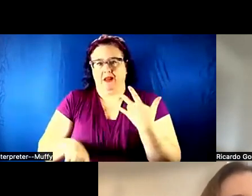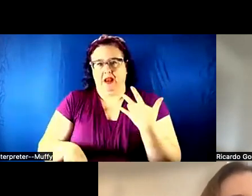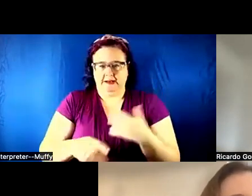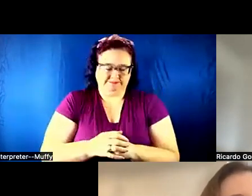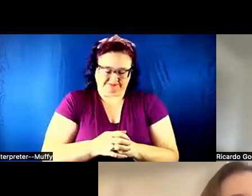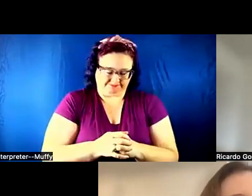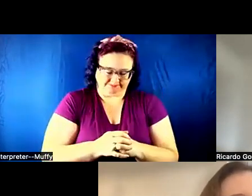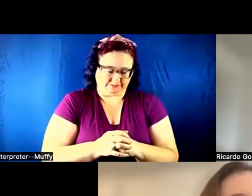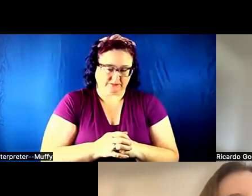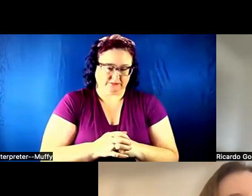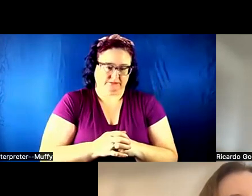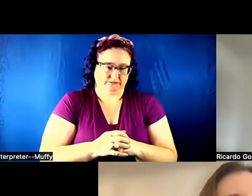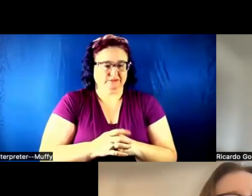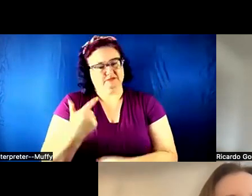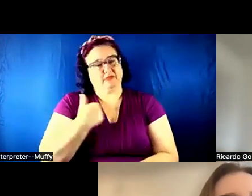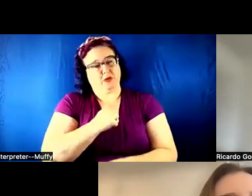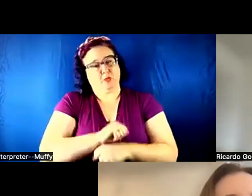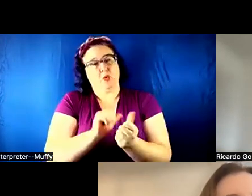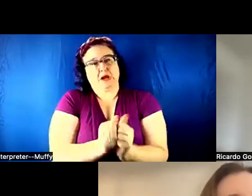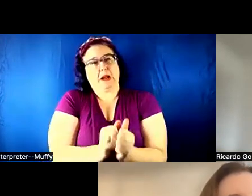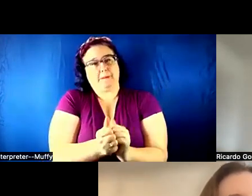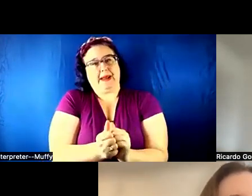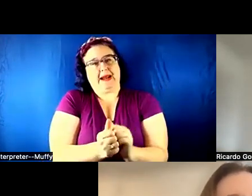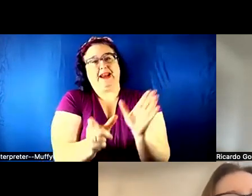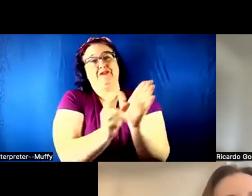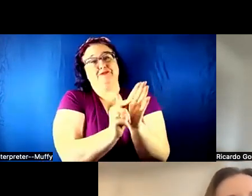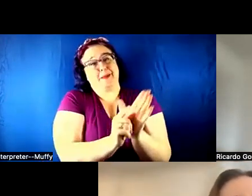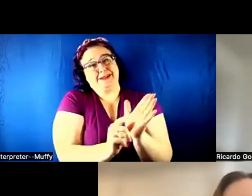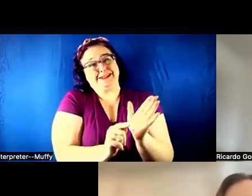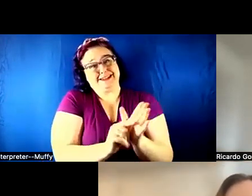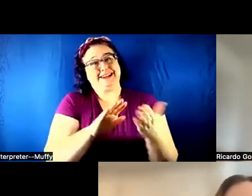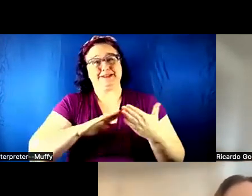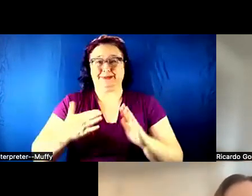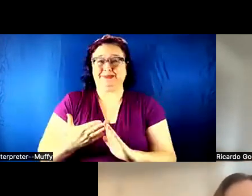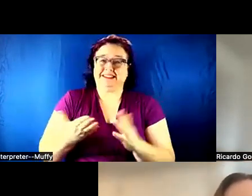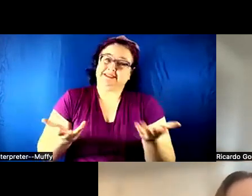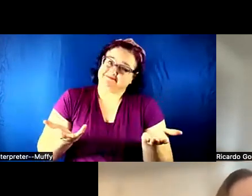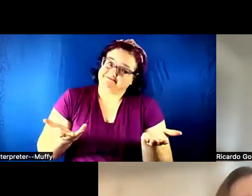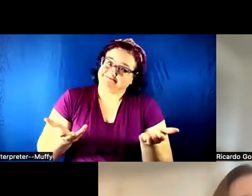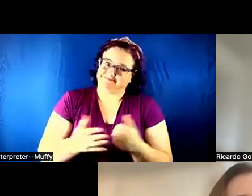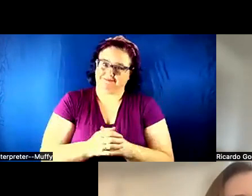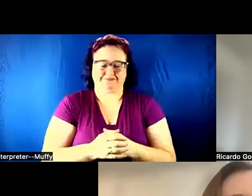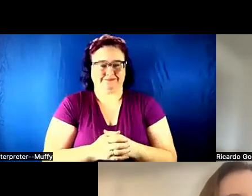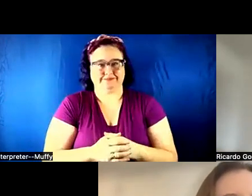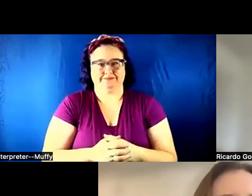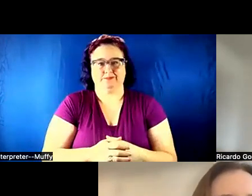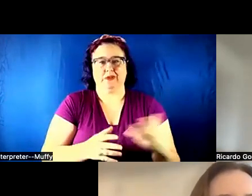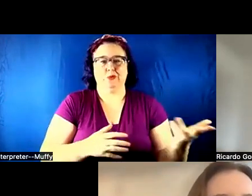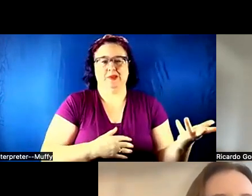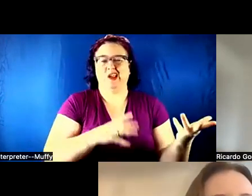competitive publishing community. We do not want to be like I have this cool idea. It is like